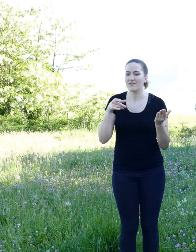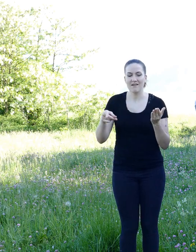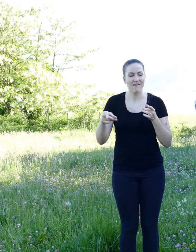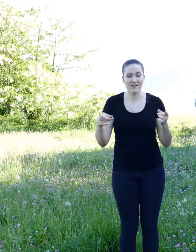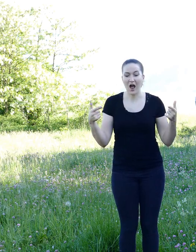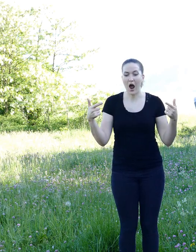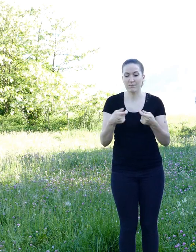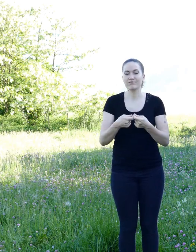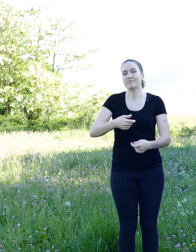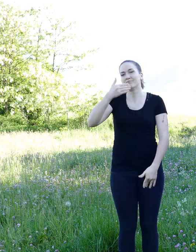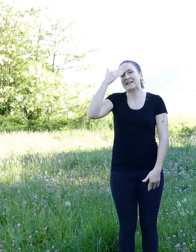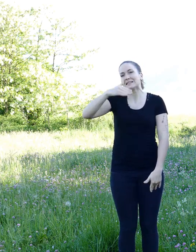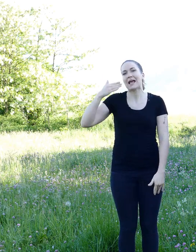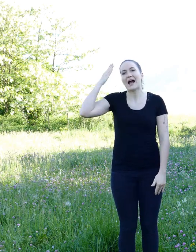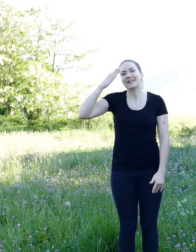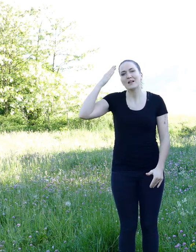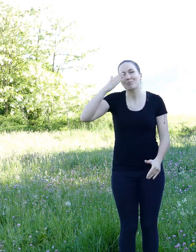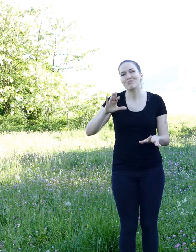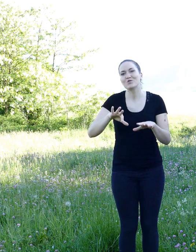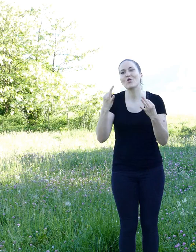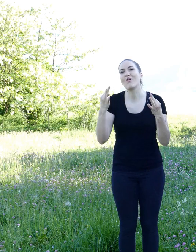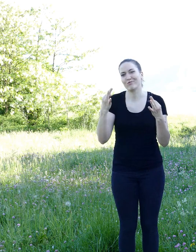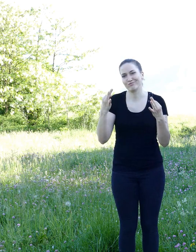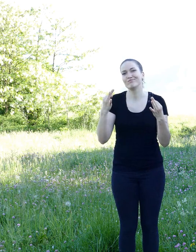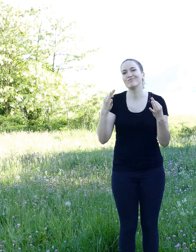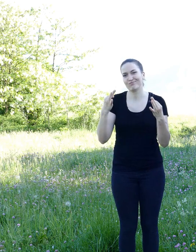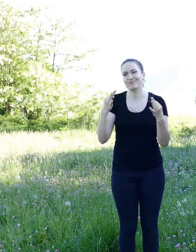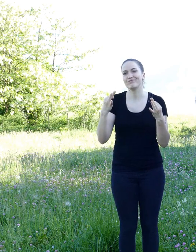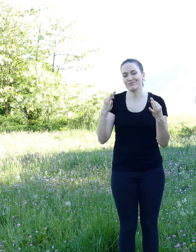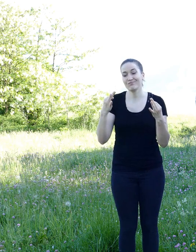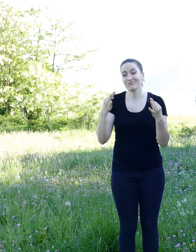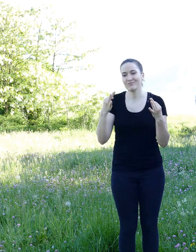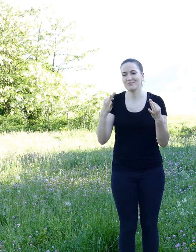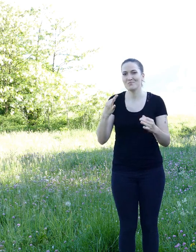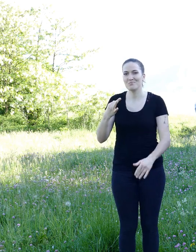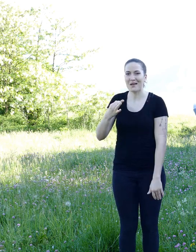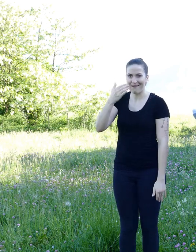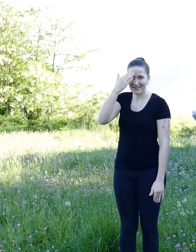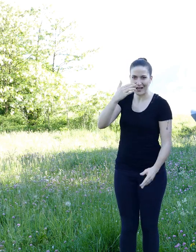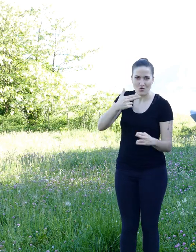The Fox could now identify which animal had caused so much trouble.